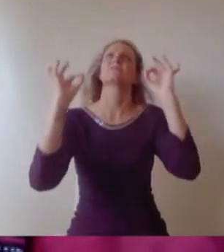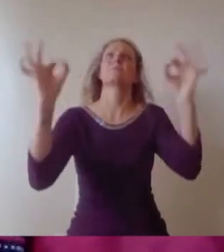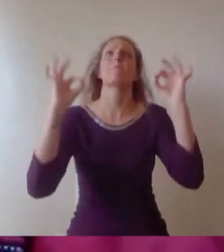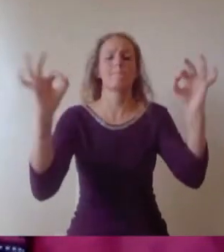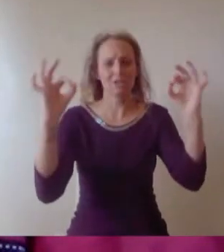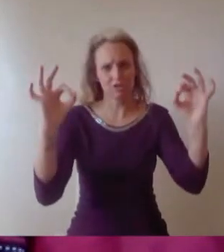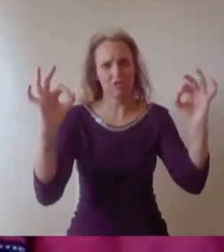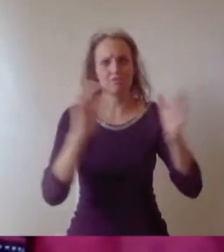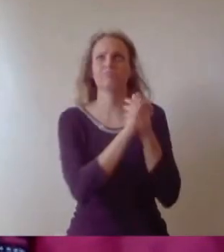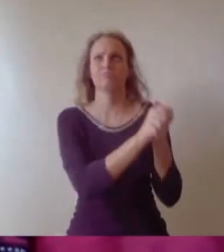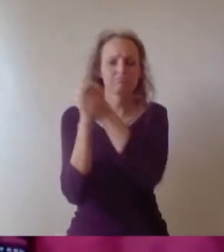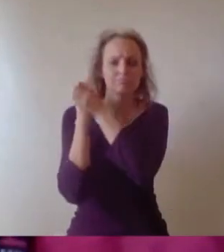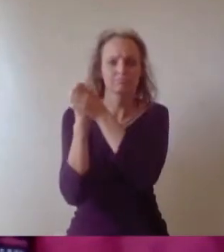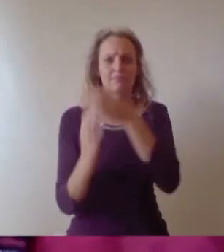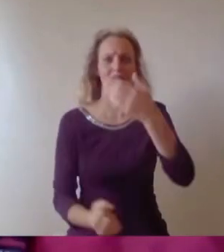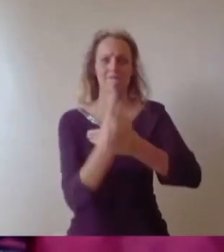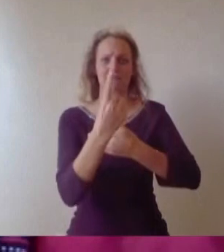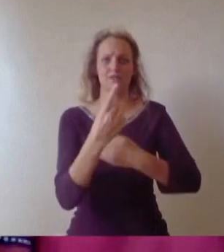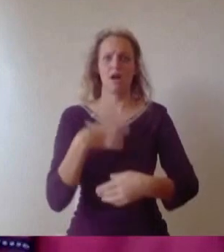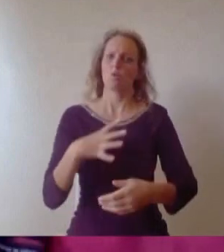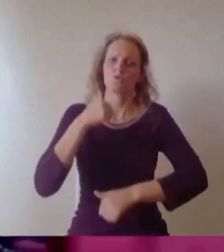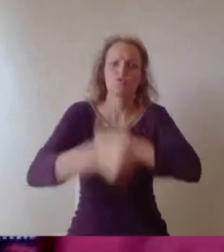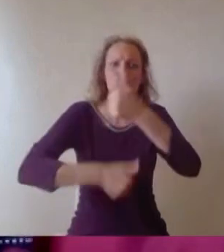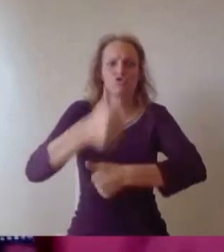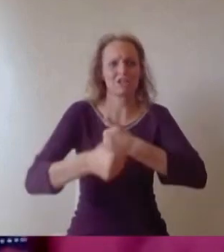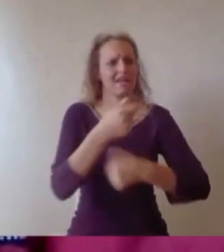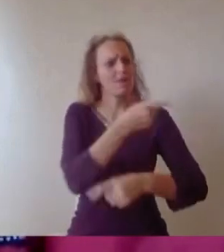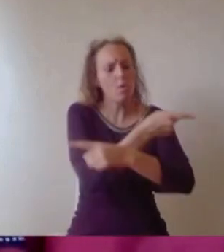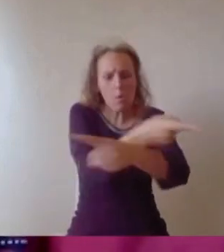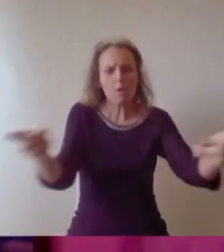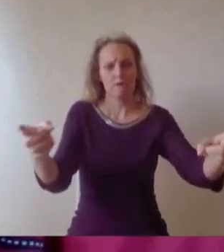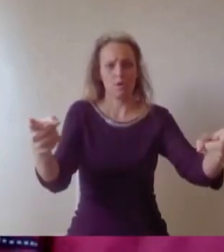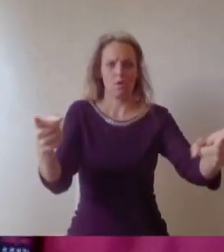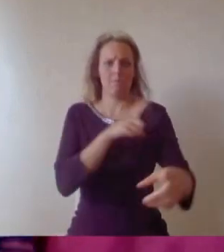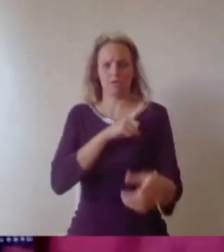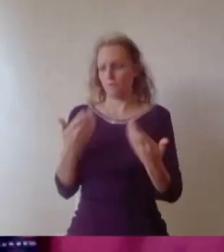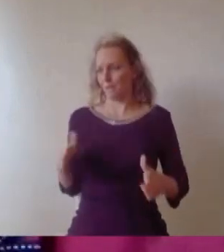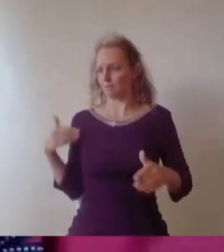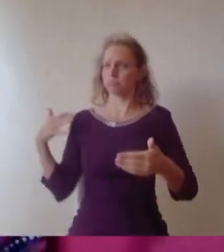each of you for making it to the end of your degrees. I am an international student from Kenya and I just finished four years of